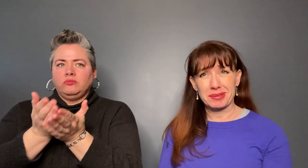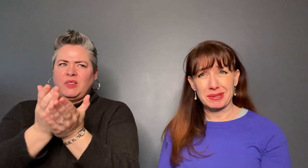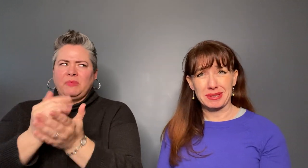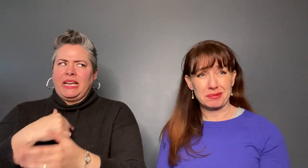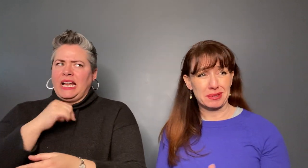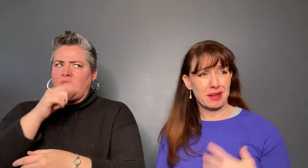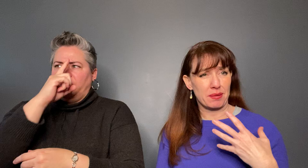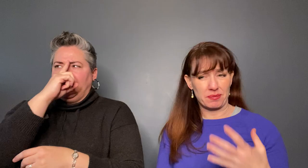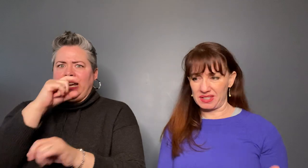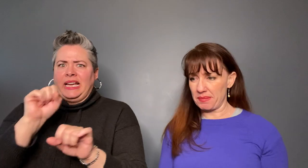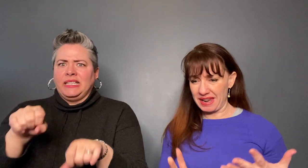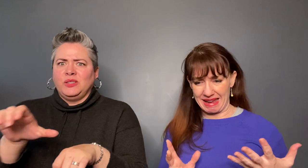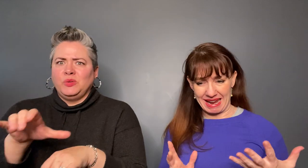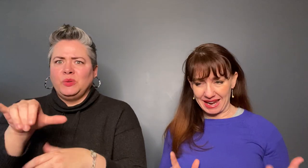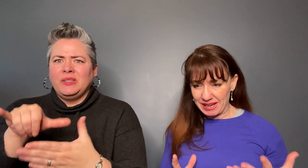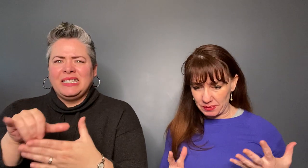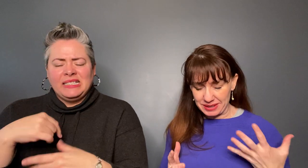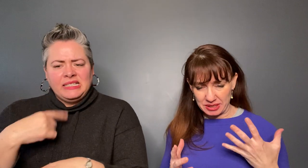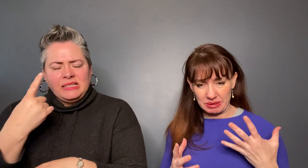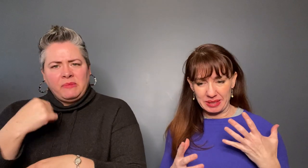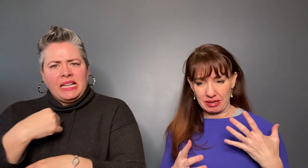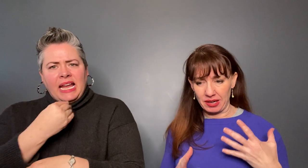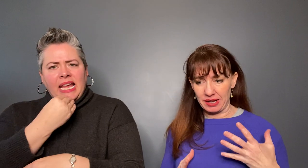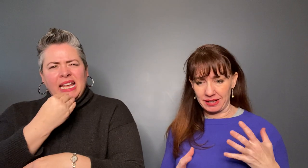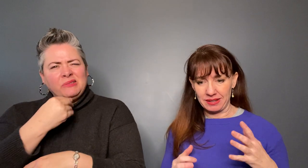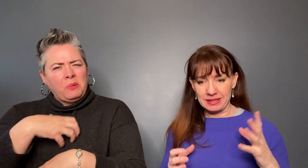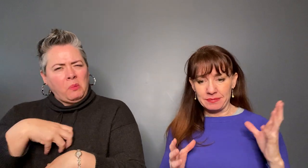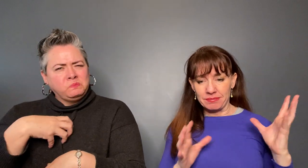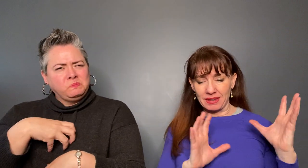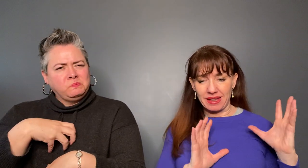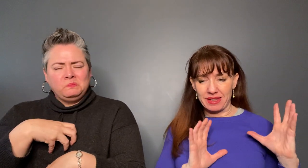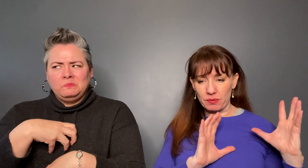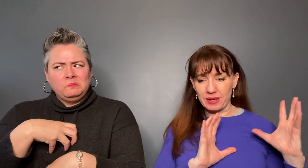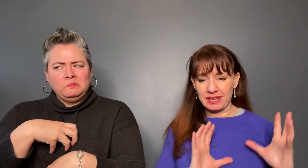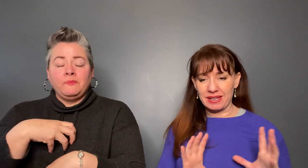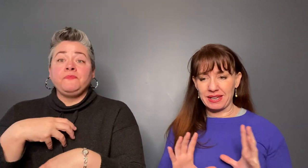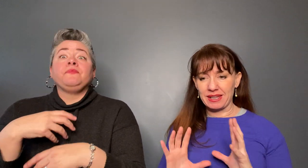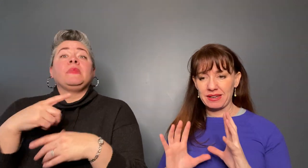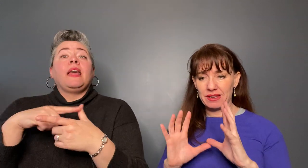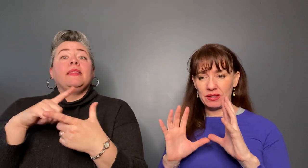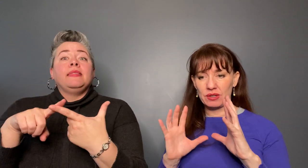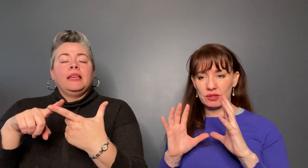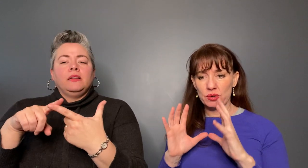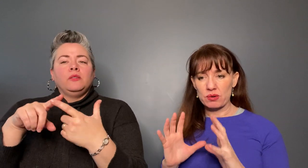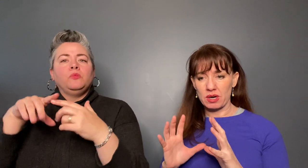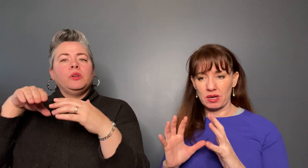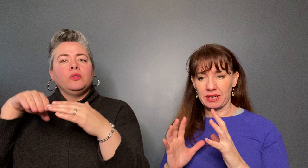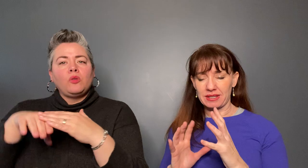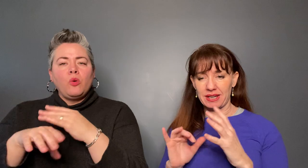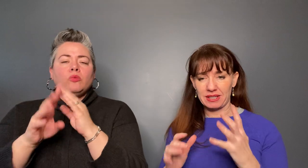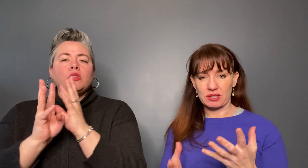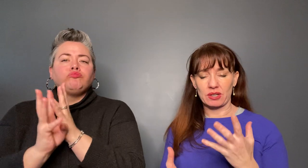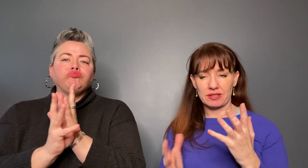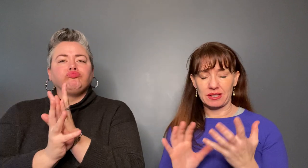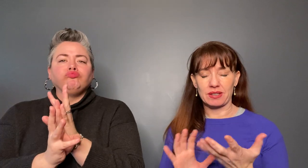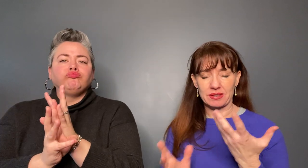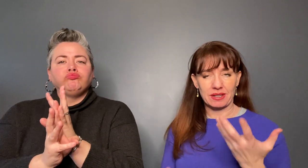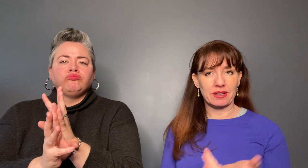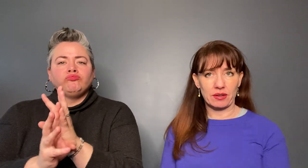be able to do this, I was feeling nauseous. We get into the tour and he starts telling all